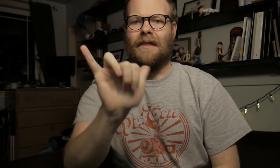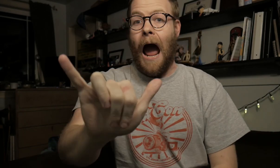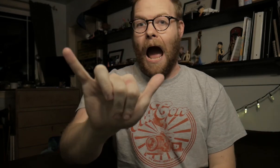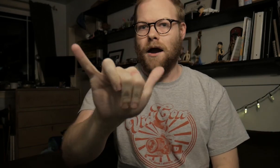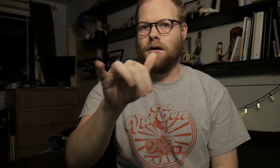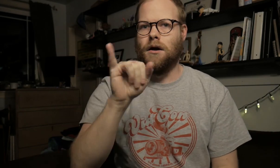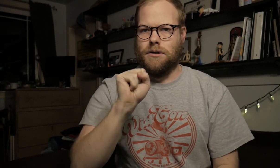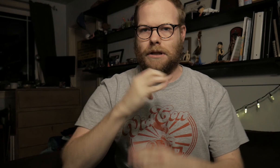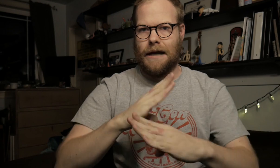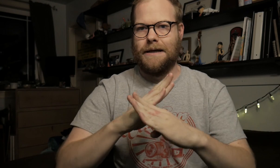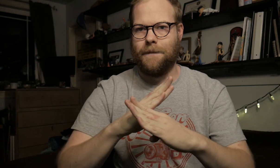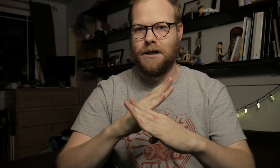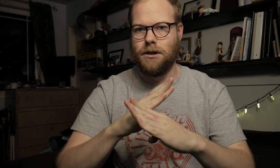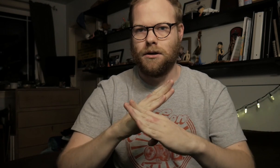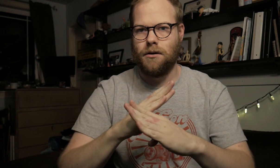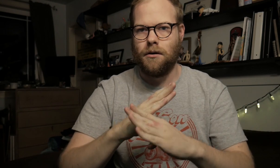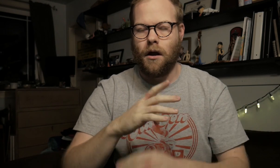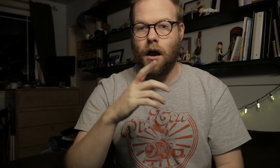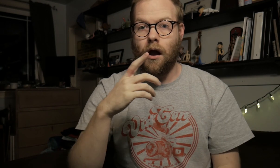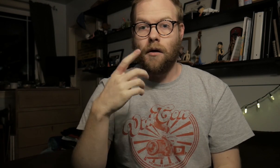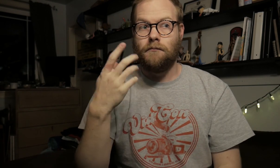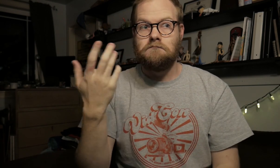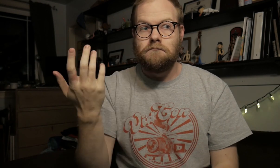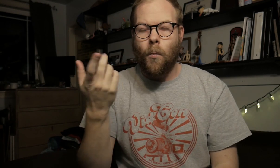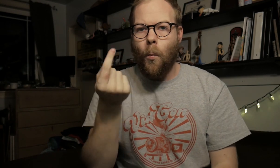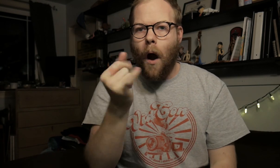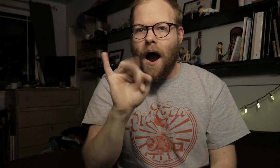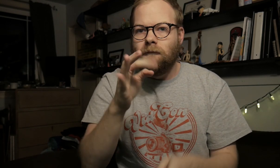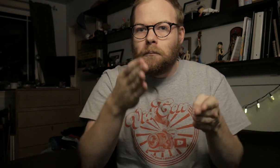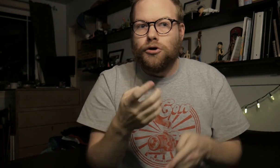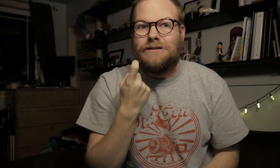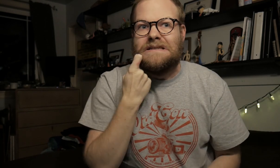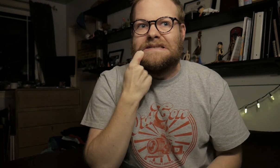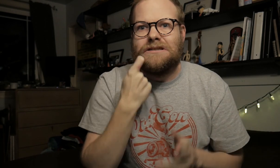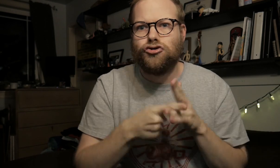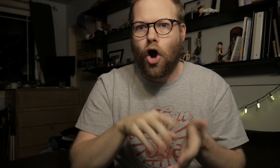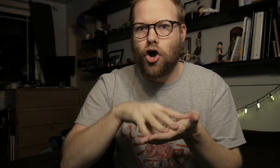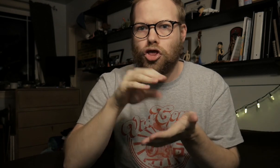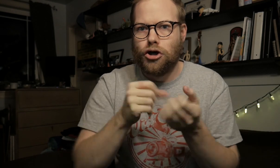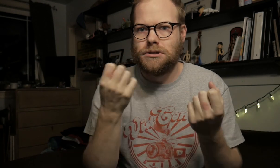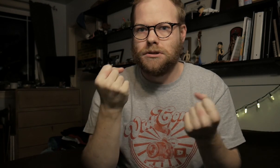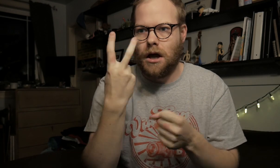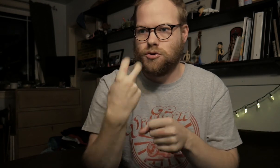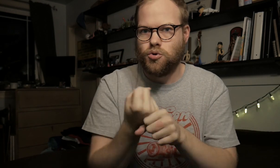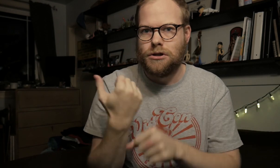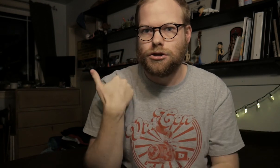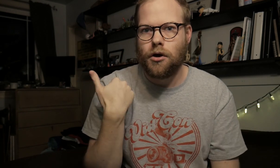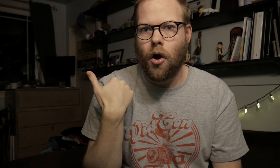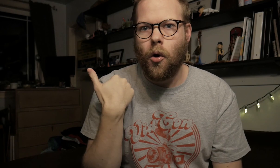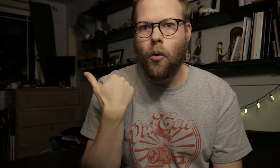THAT is gatekeeping. What if a person just started learning sign two years ago?